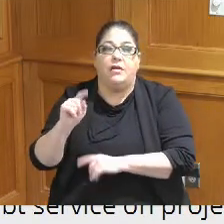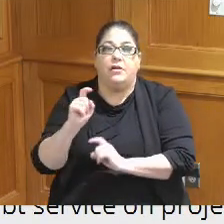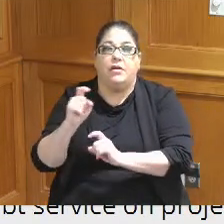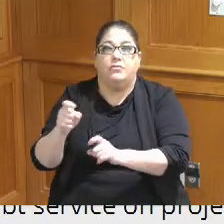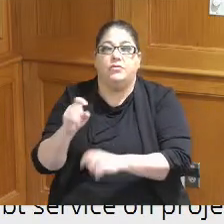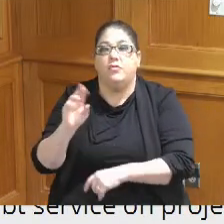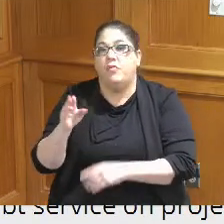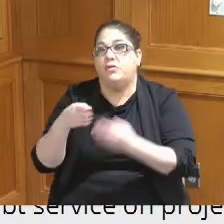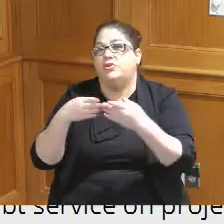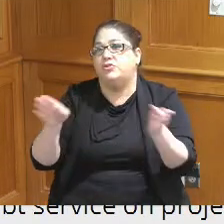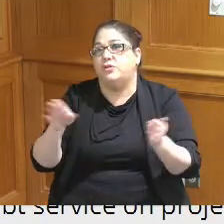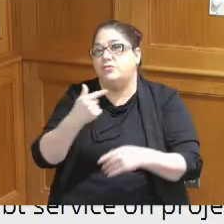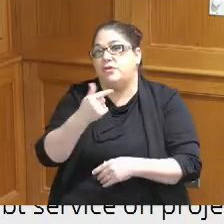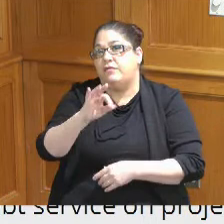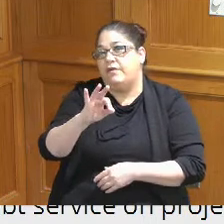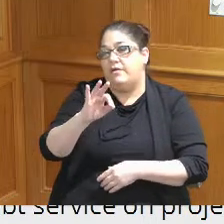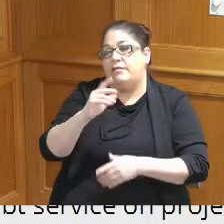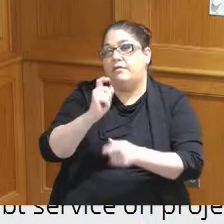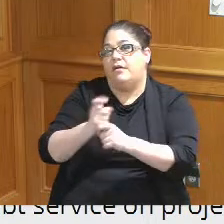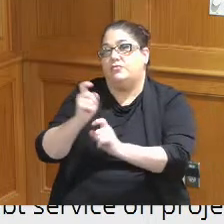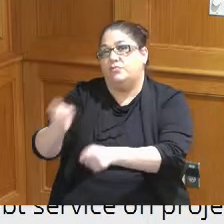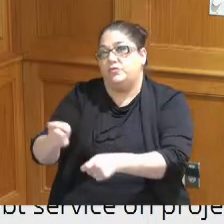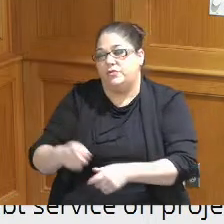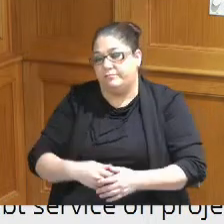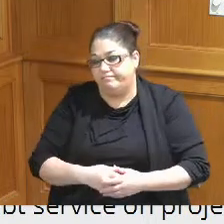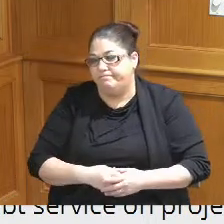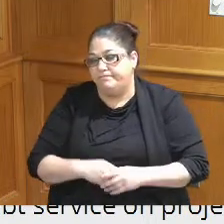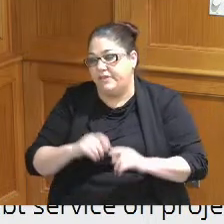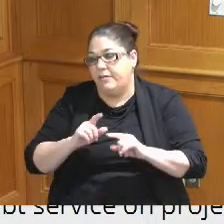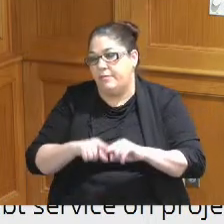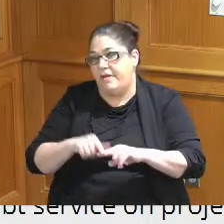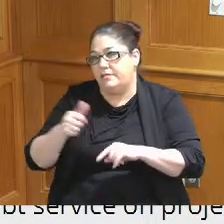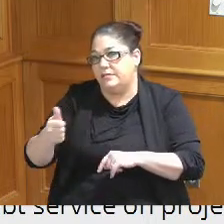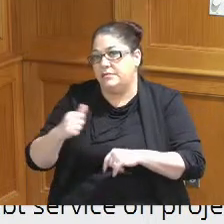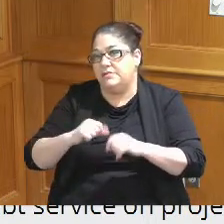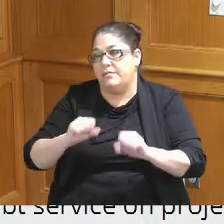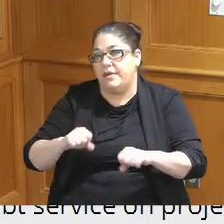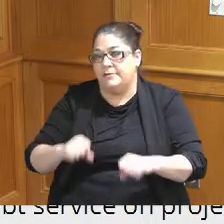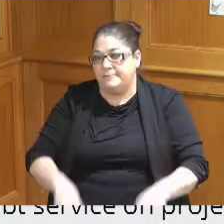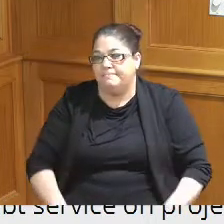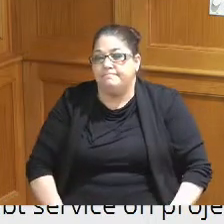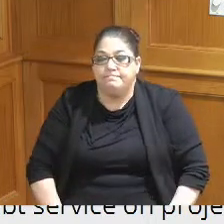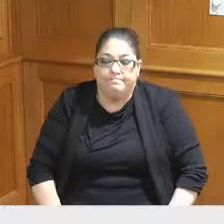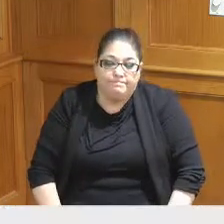a general fund contribution depending upon the capacity at that at that point in time Leslie